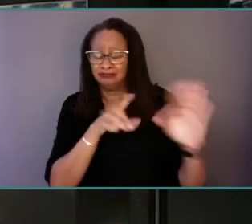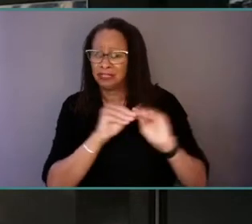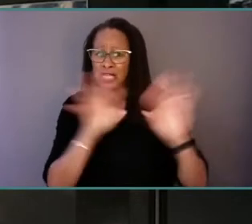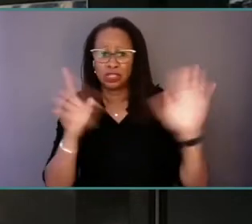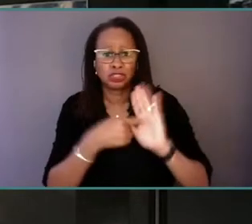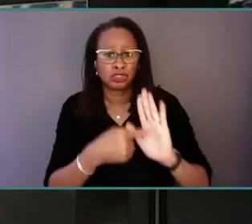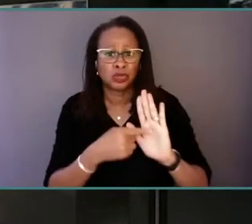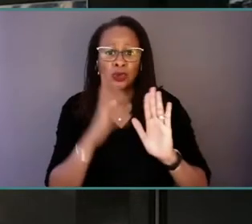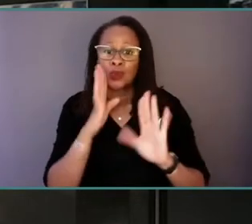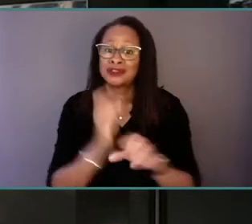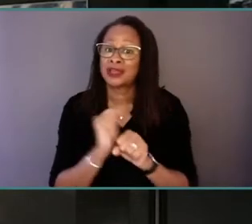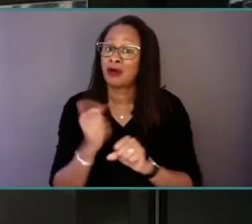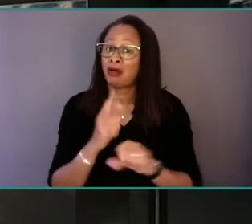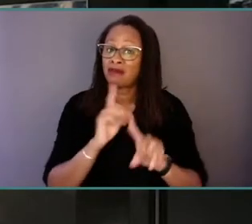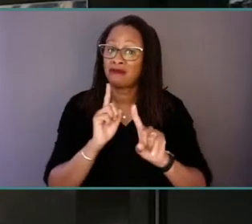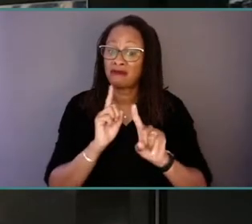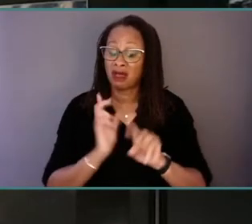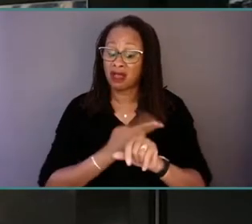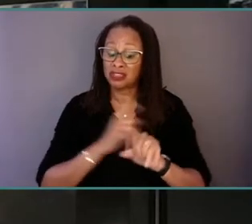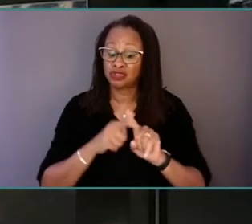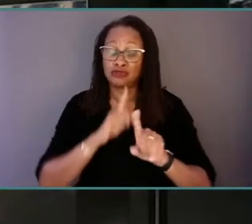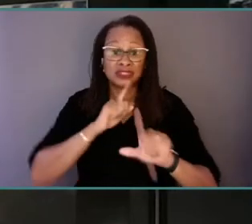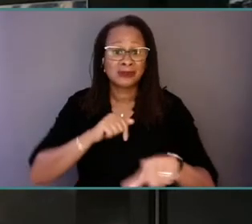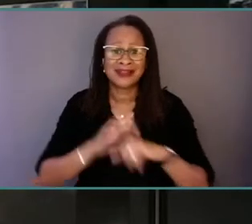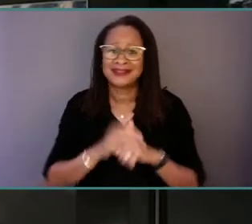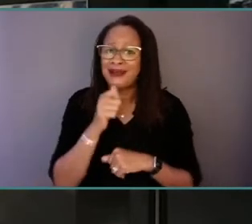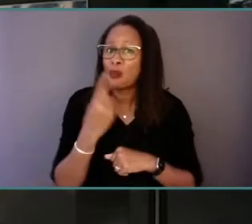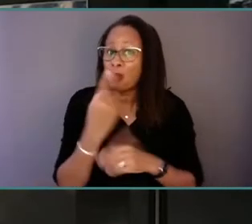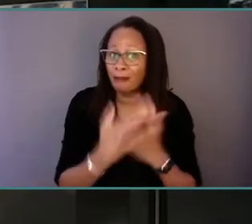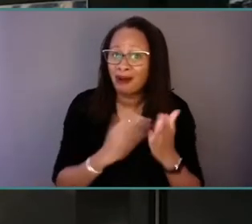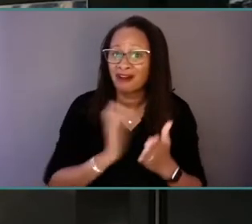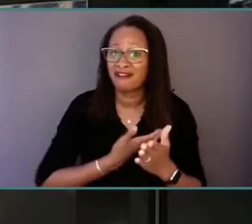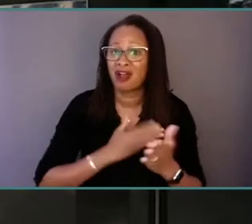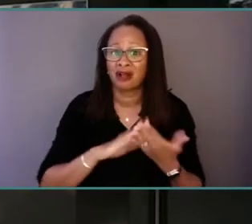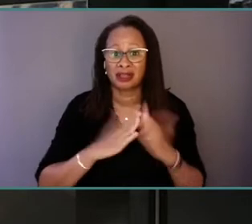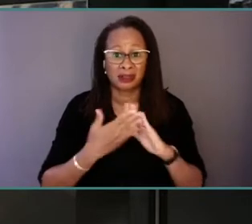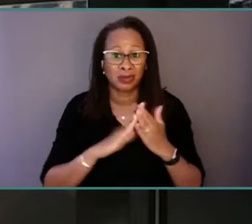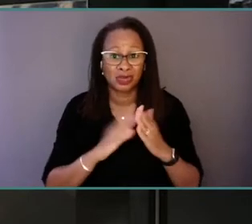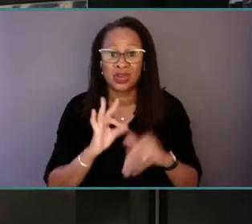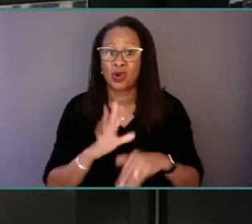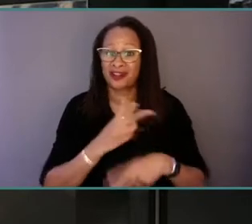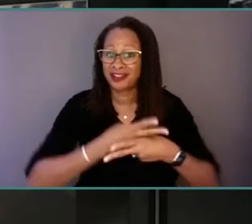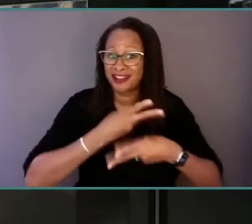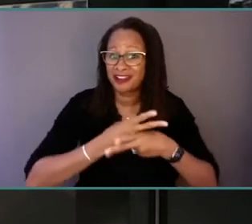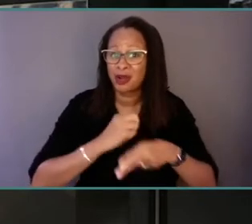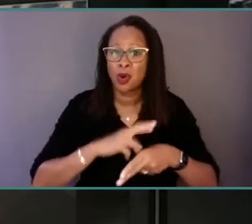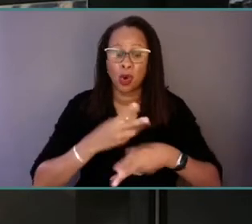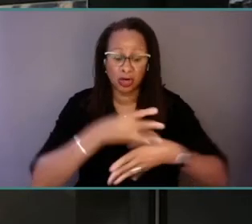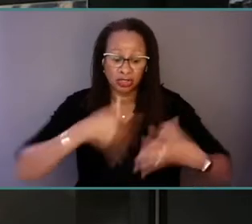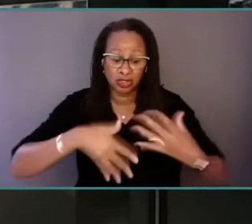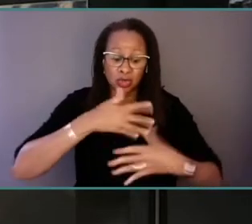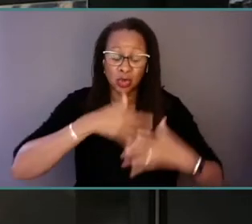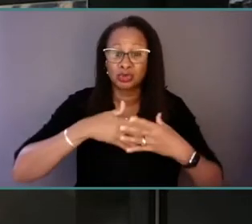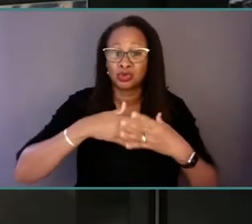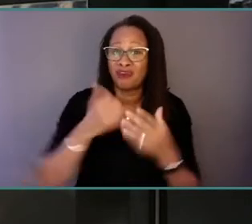and it isn't any one segment of our care or social fabric that needs to be mended.